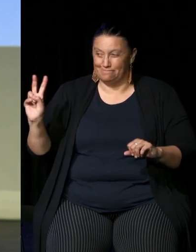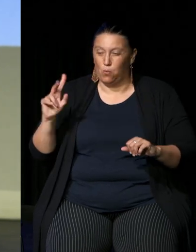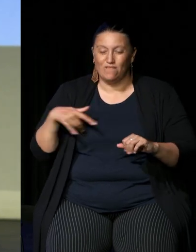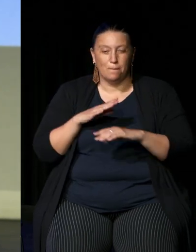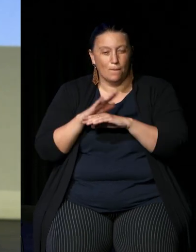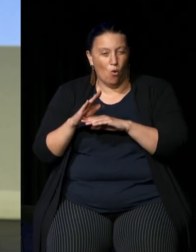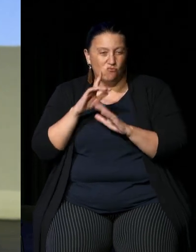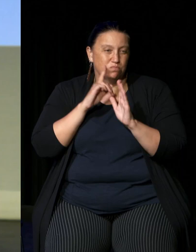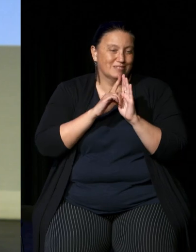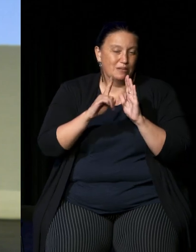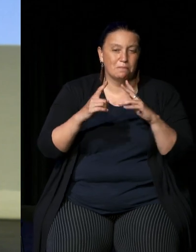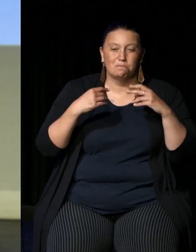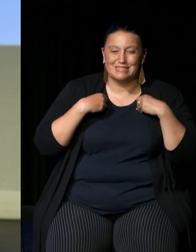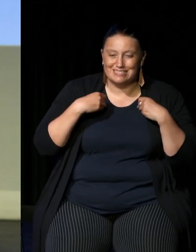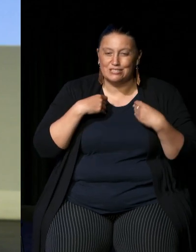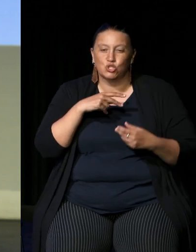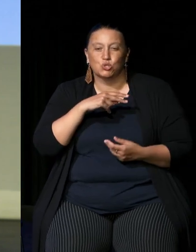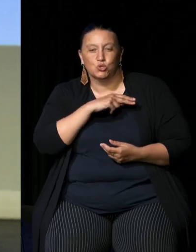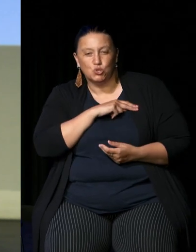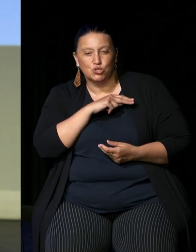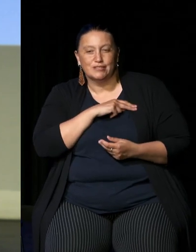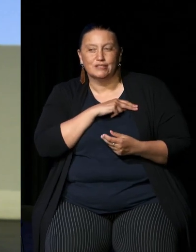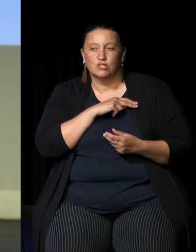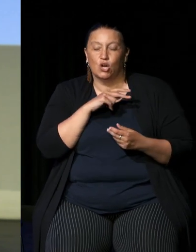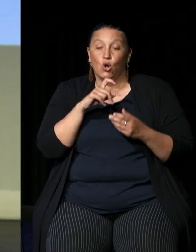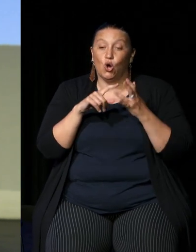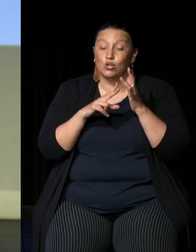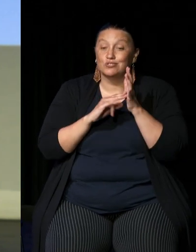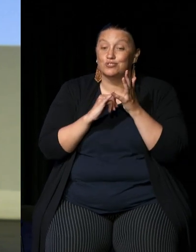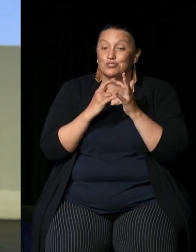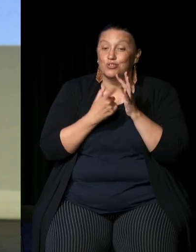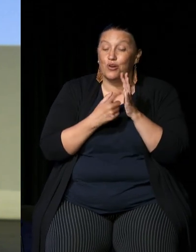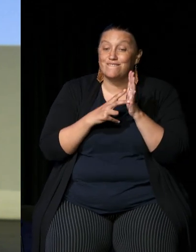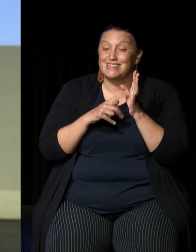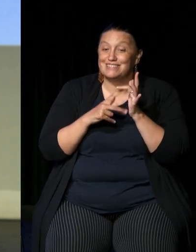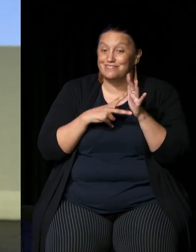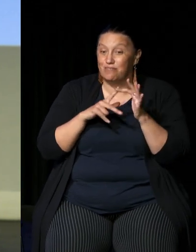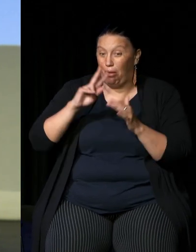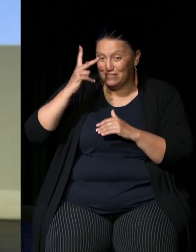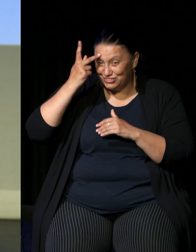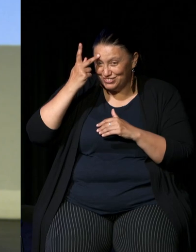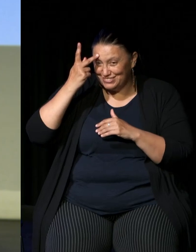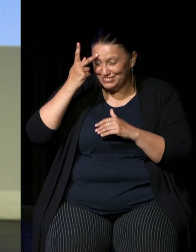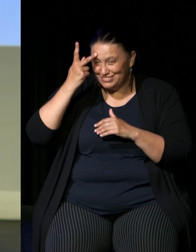unionists uh conservative politicians Progressive politicians or ex-politicians